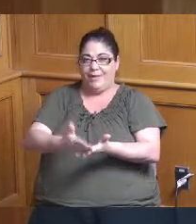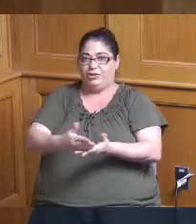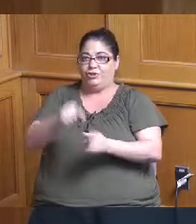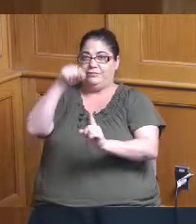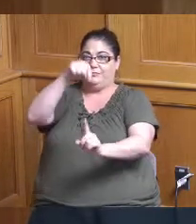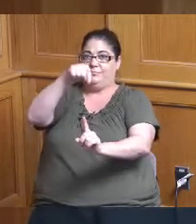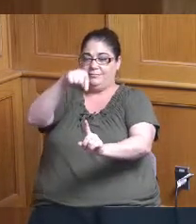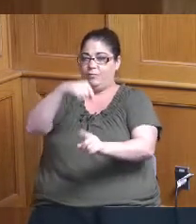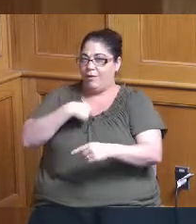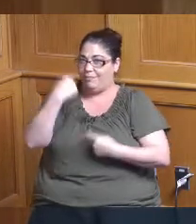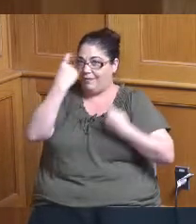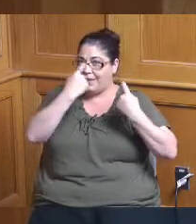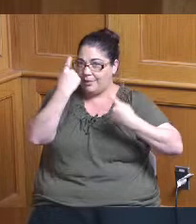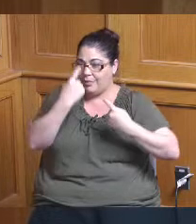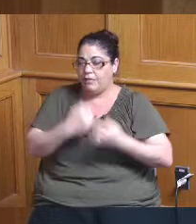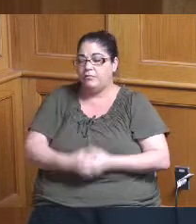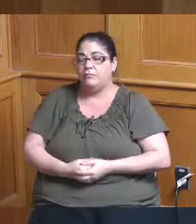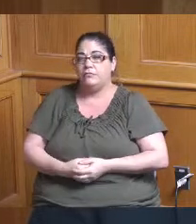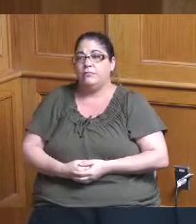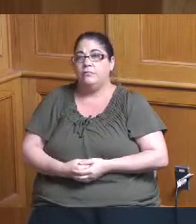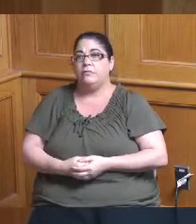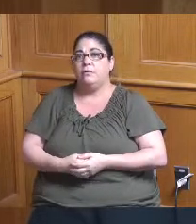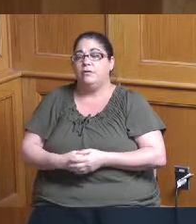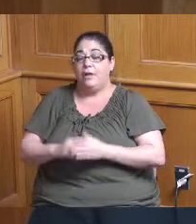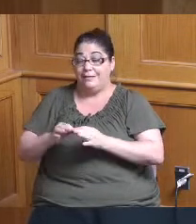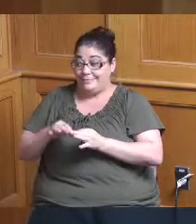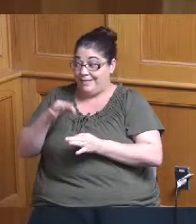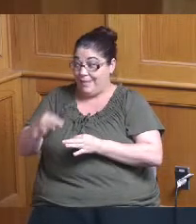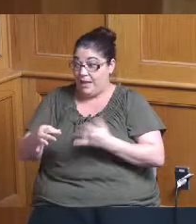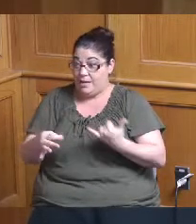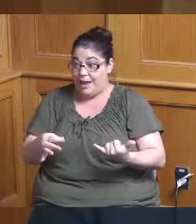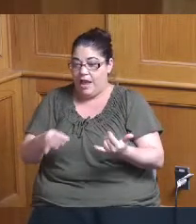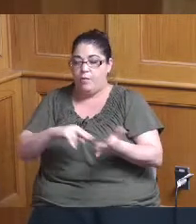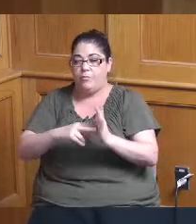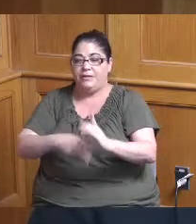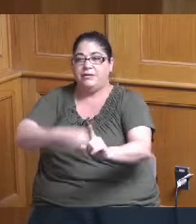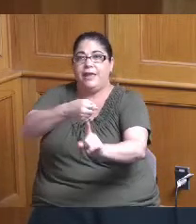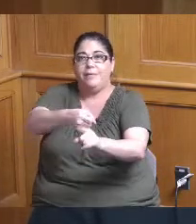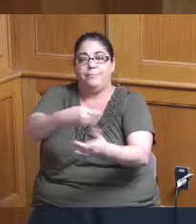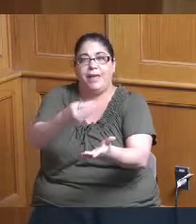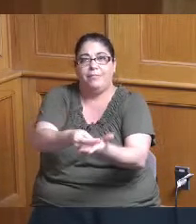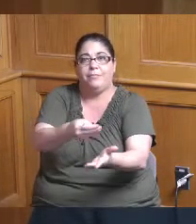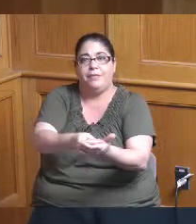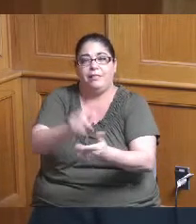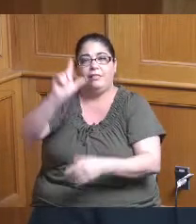what the delays mean to the budget and if maybe there is a project or two that have completed